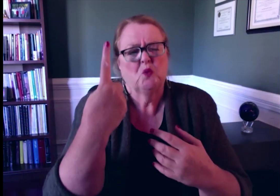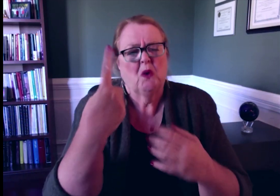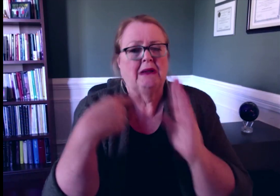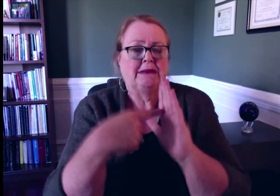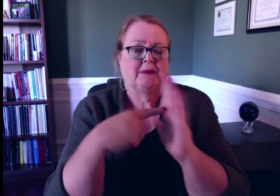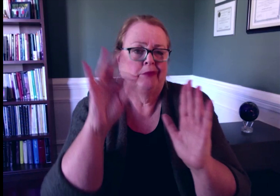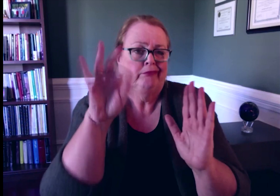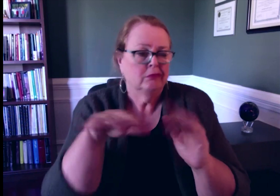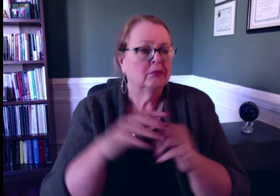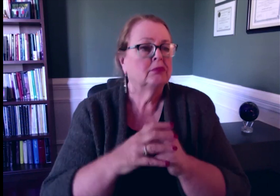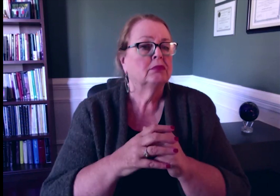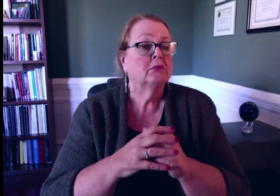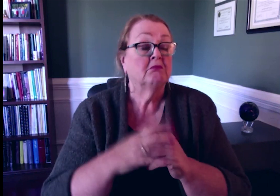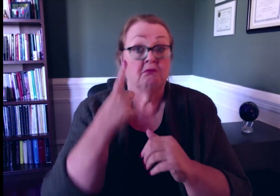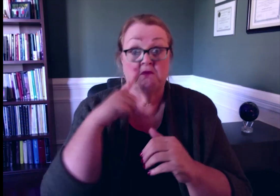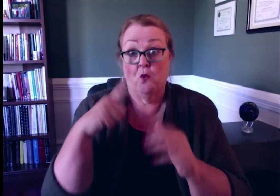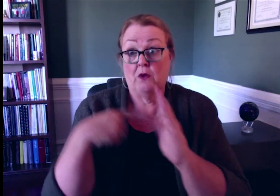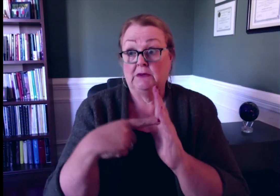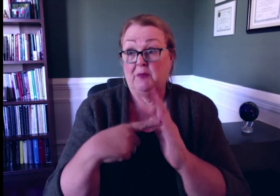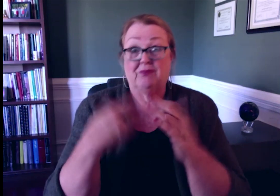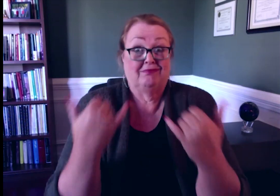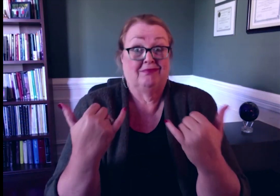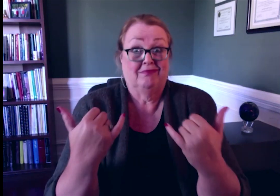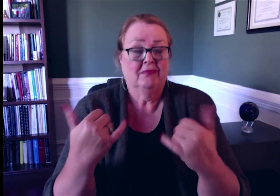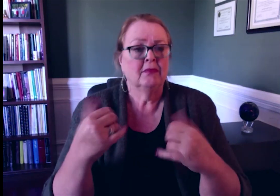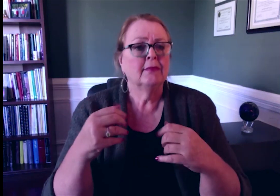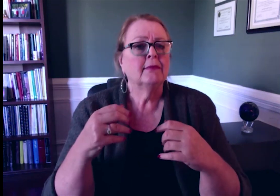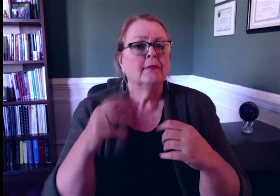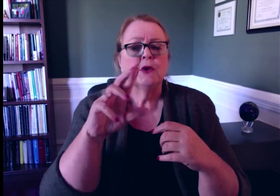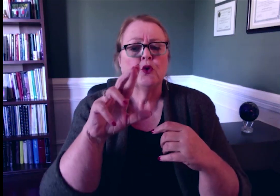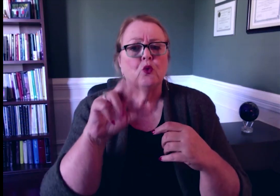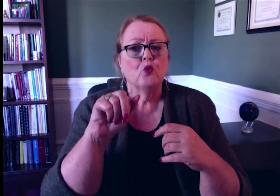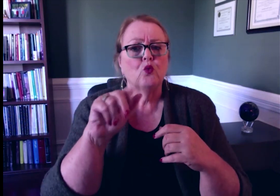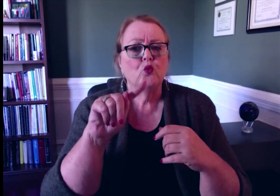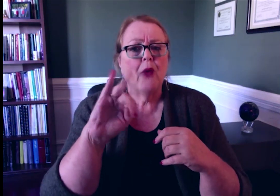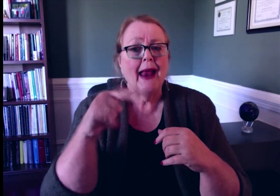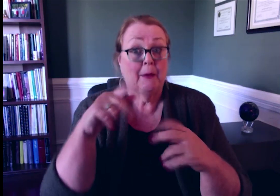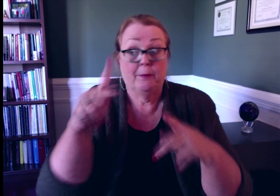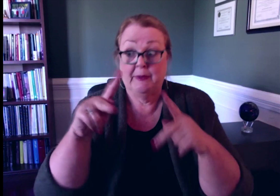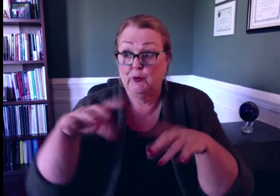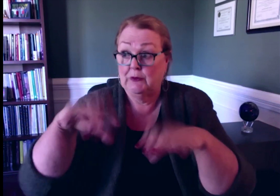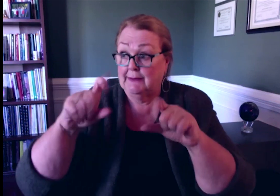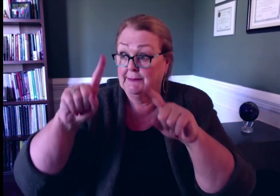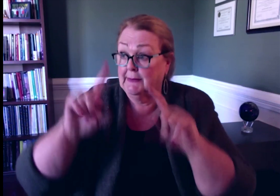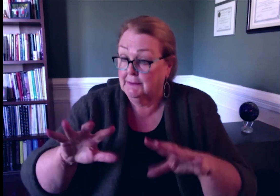One example - currently, there is a rating process in place - people who take the test